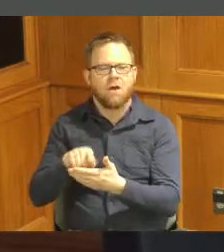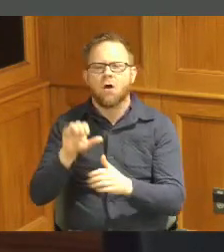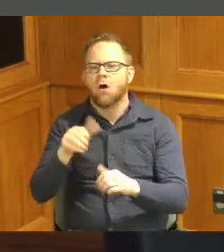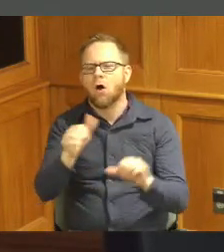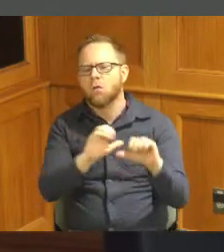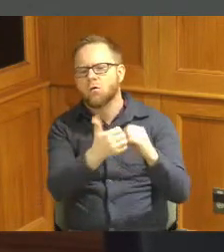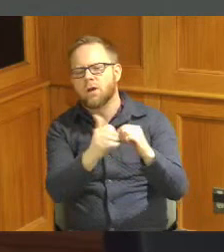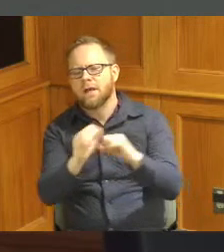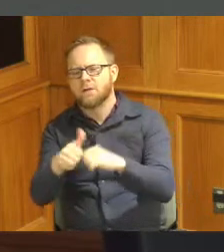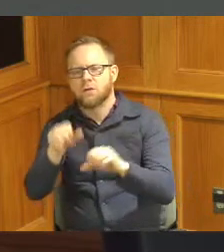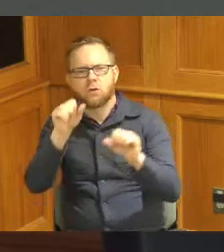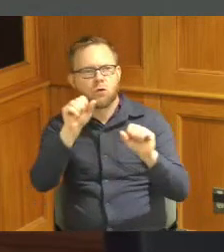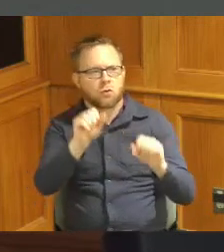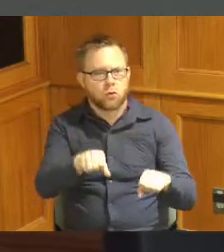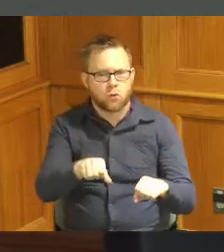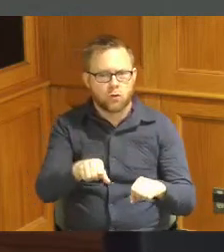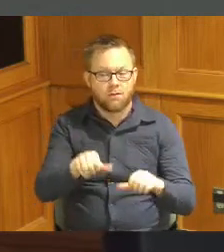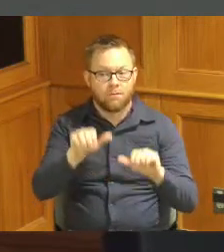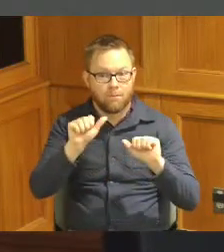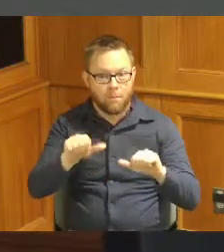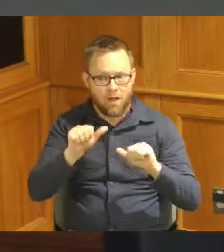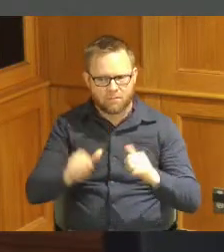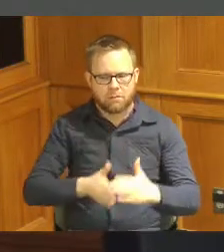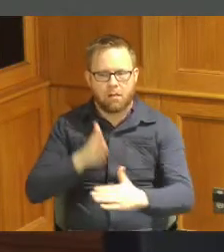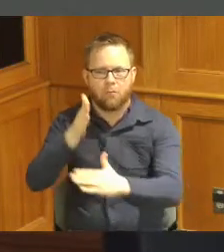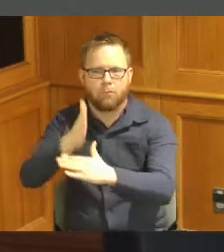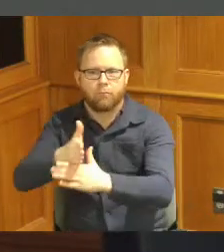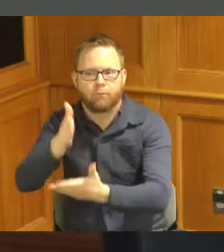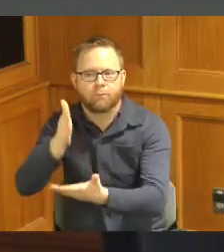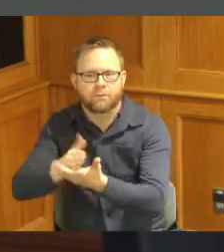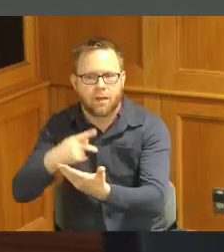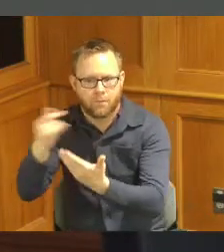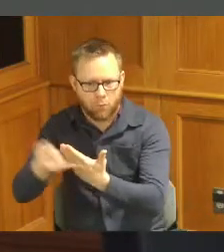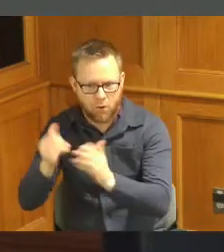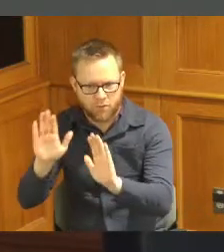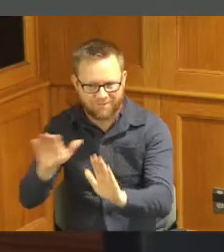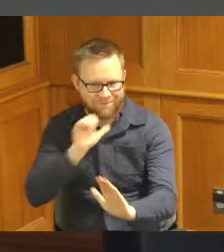potentially essentially stop the project so we had a follow-up call actually today